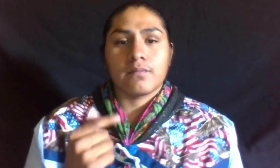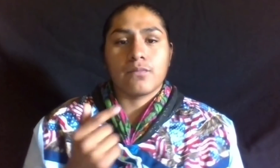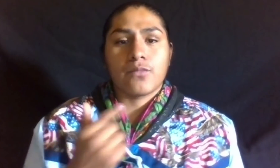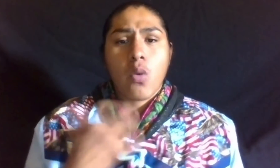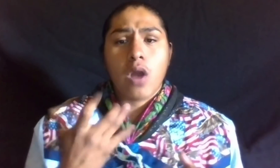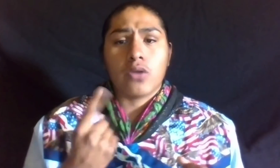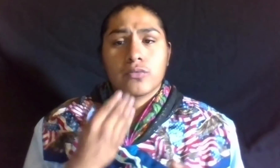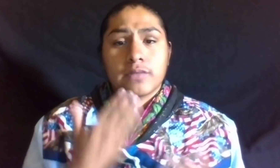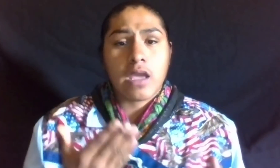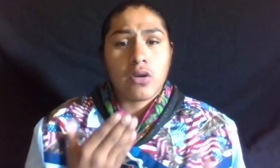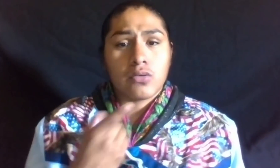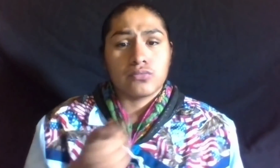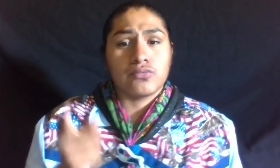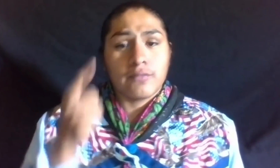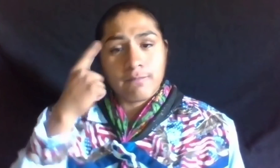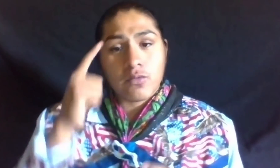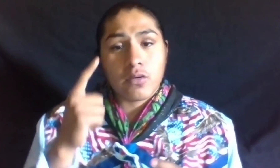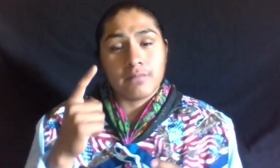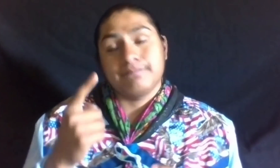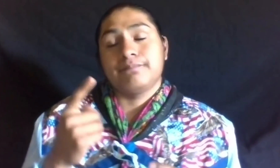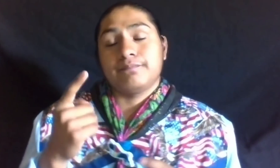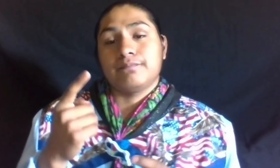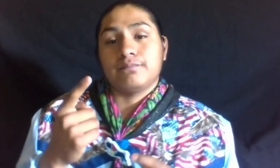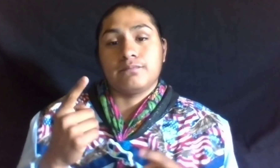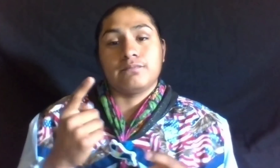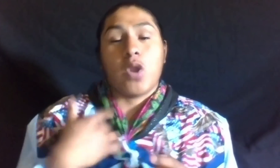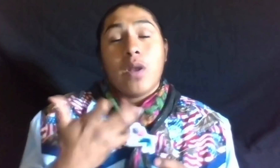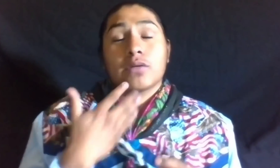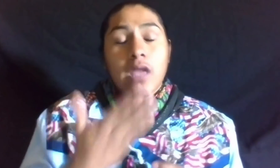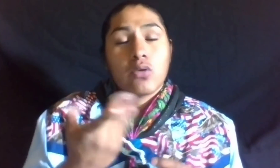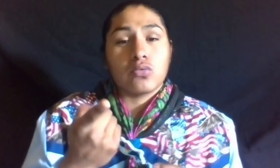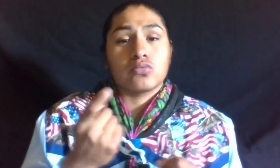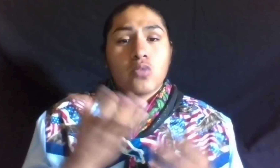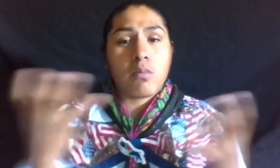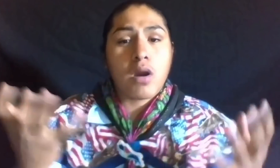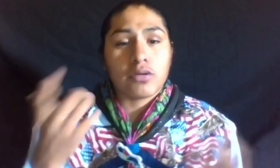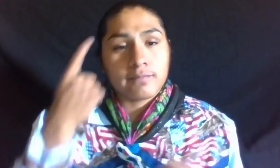I WANT TO THANK YOU SO MUCH